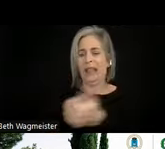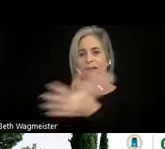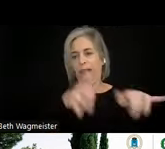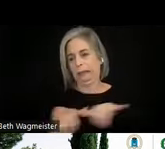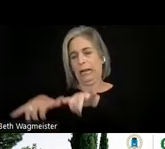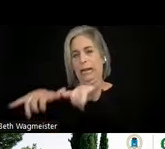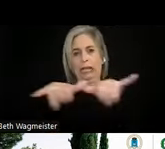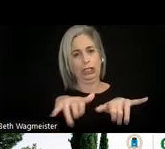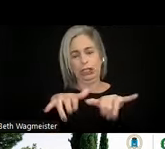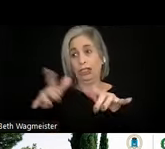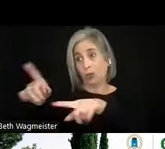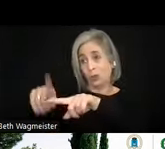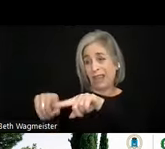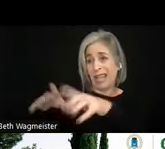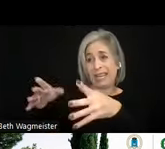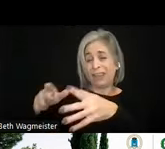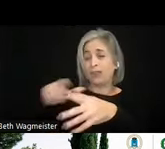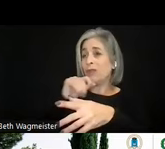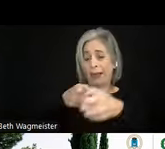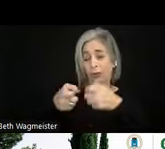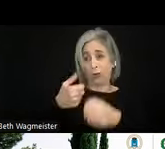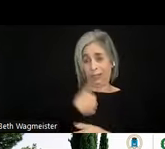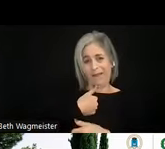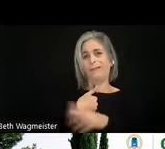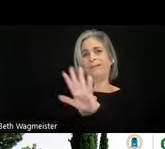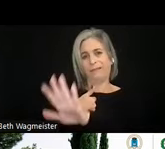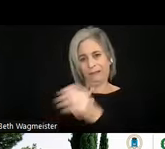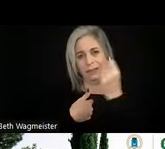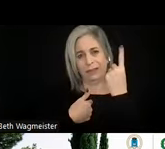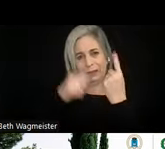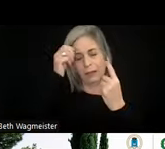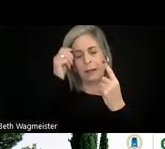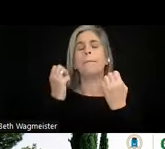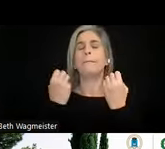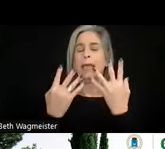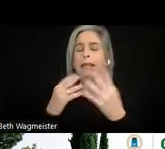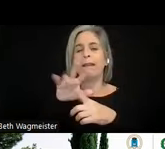on some technology you're not controlling. But there are many video players built on